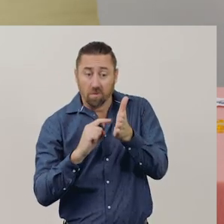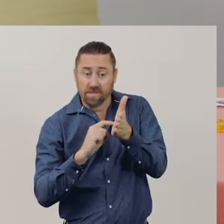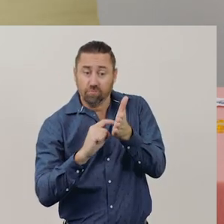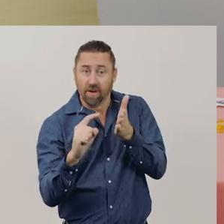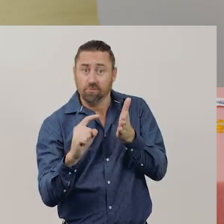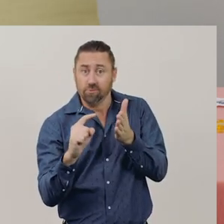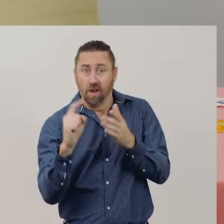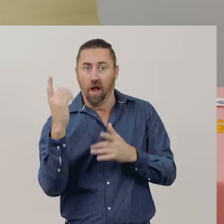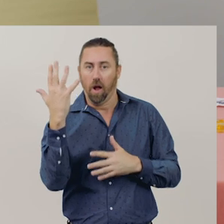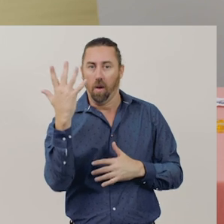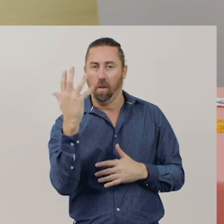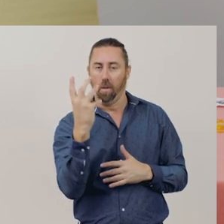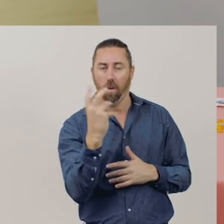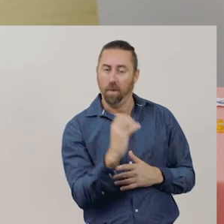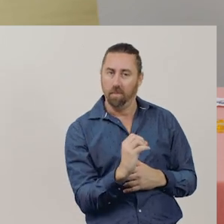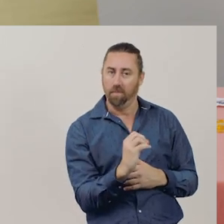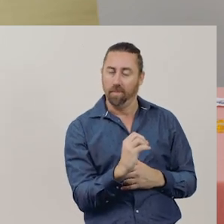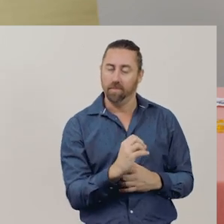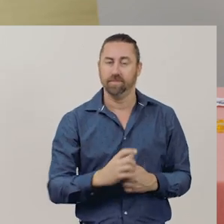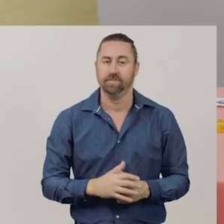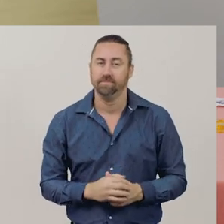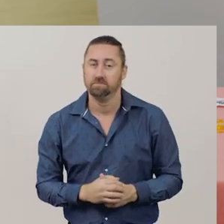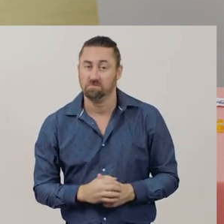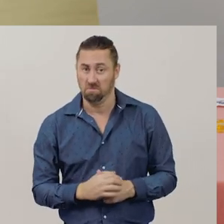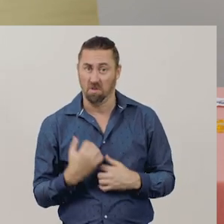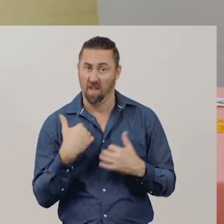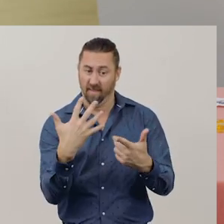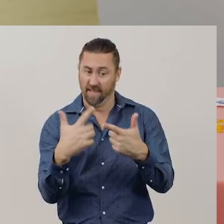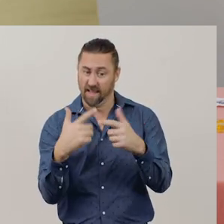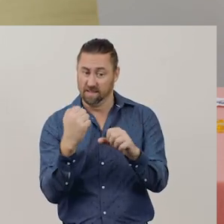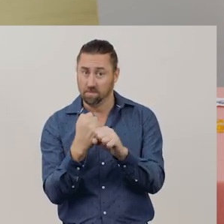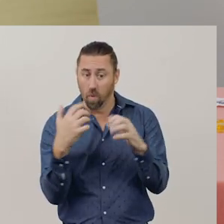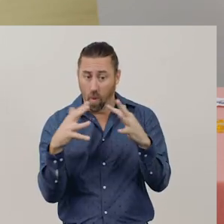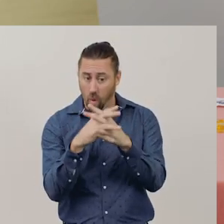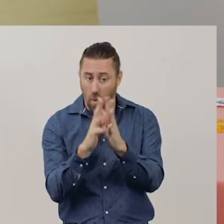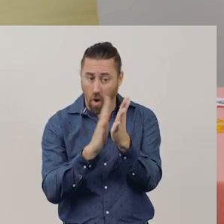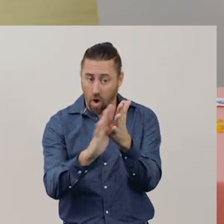Let’s look at some other examples where a whole amount becomes smaller.